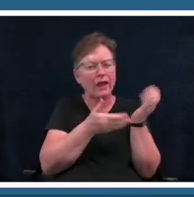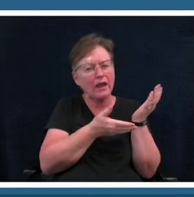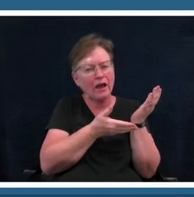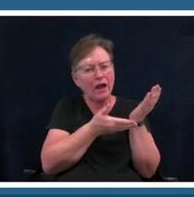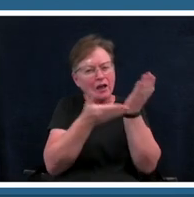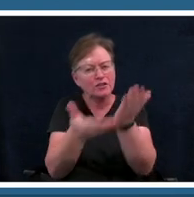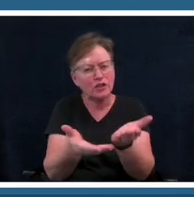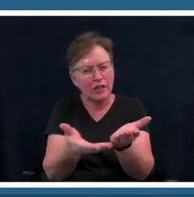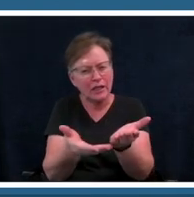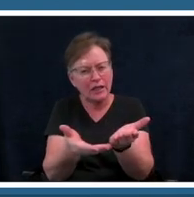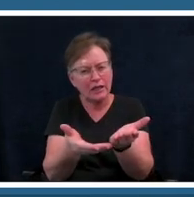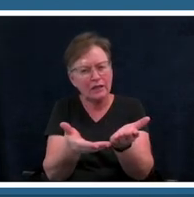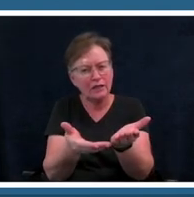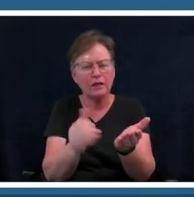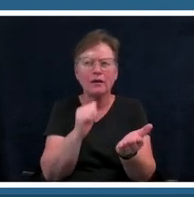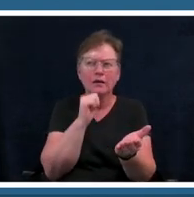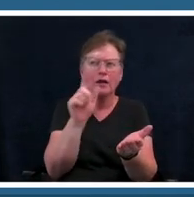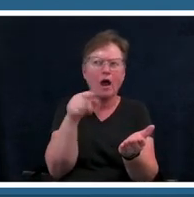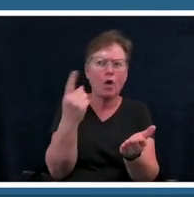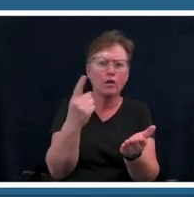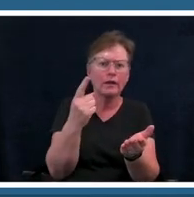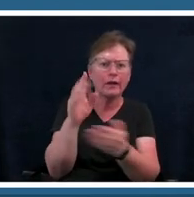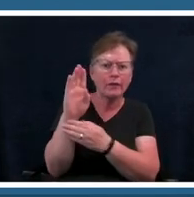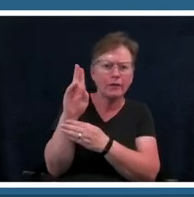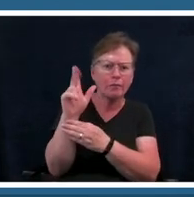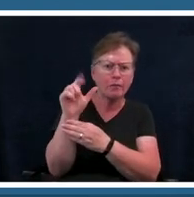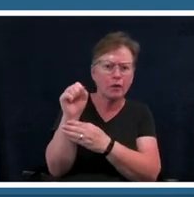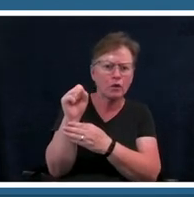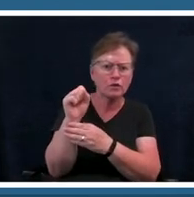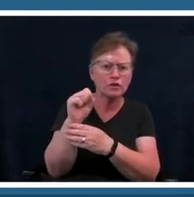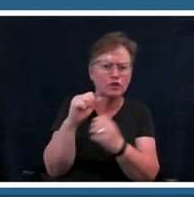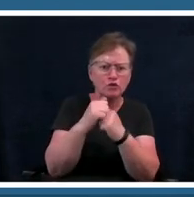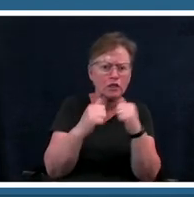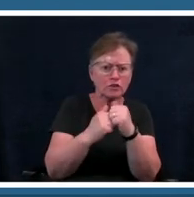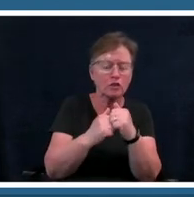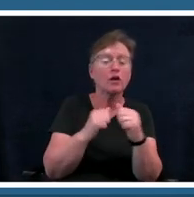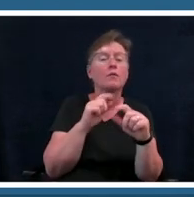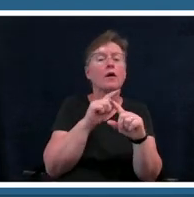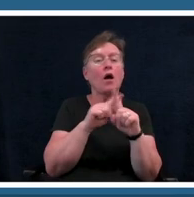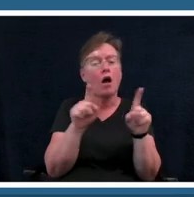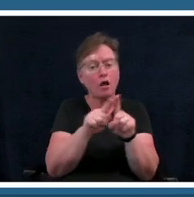not only that blue structure but they